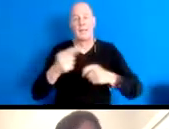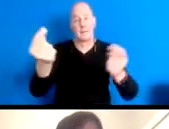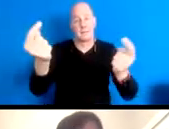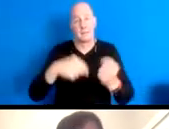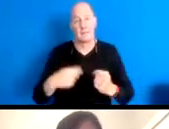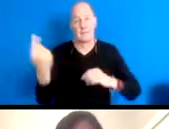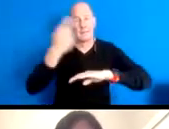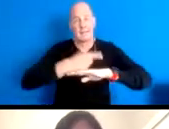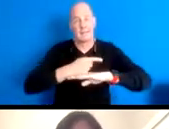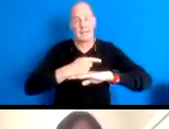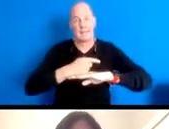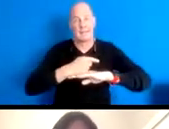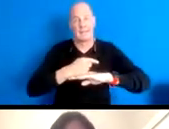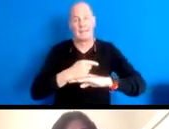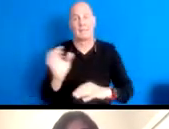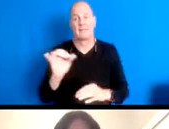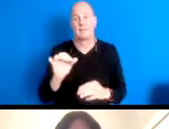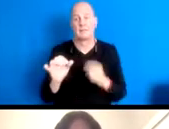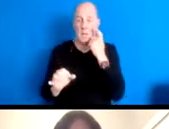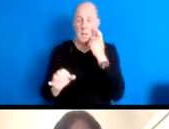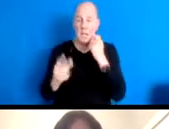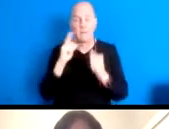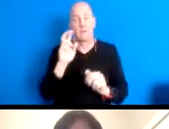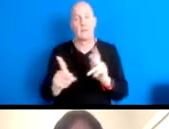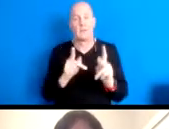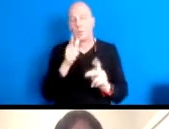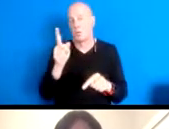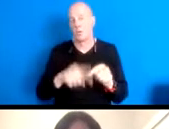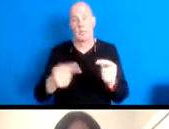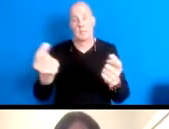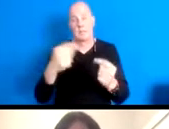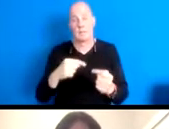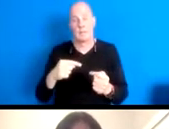16:25:31 And also to the folks who couldn't be here on the next slide.